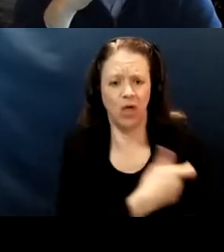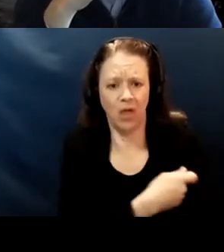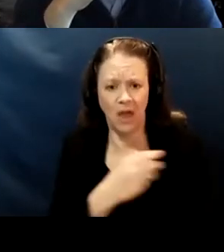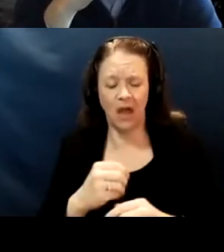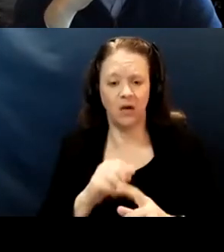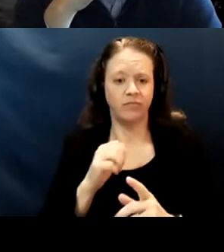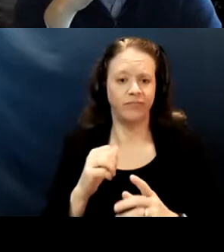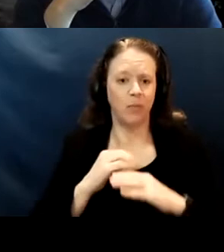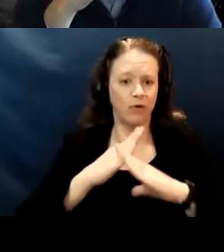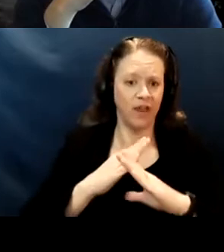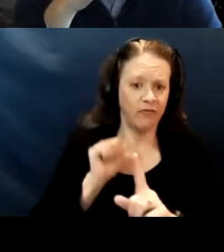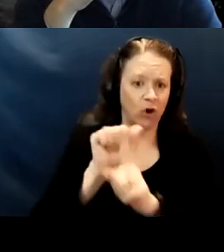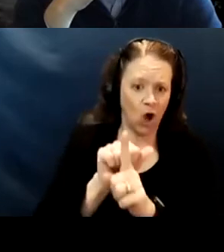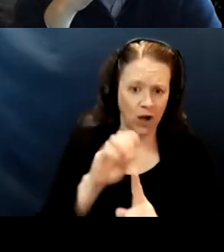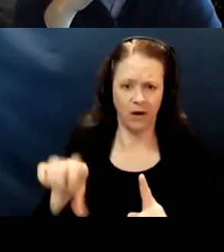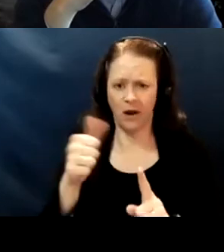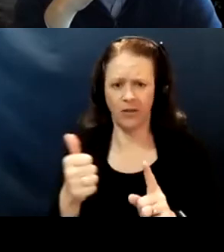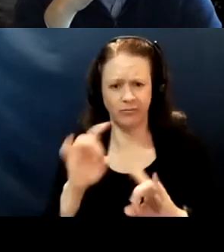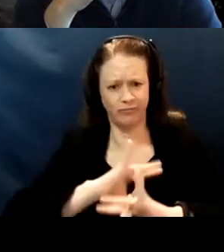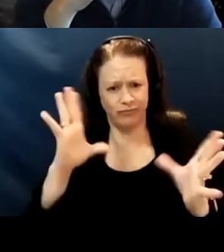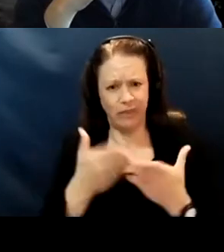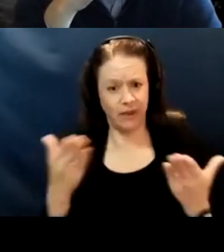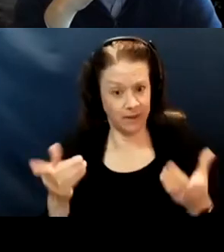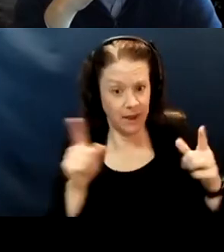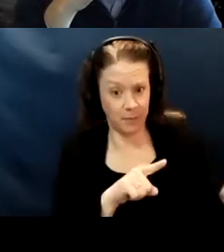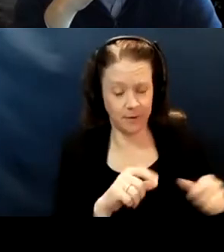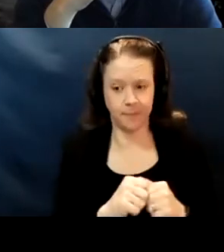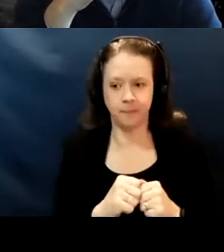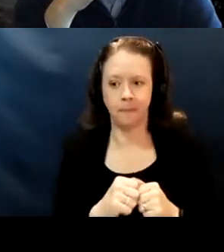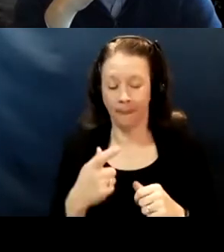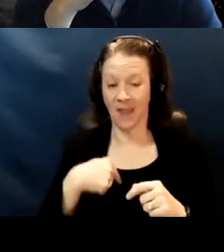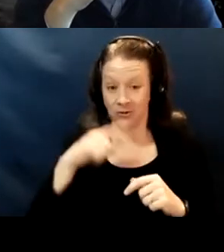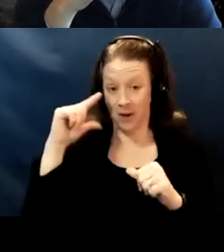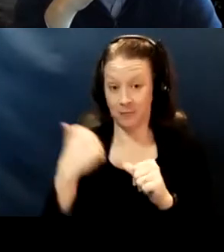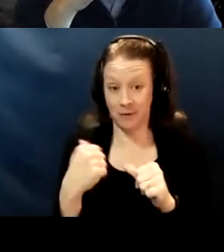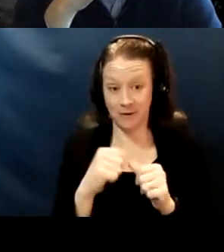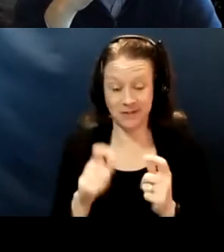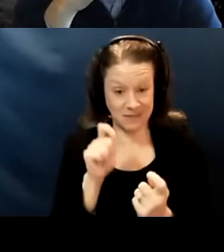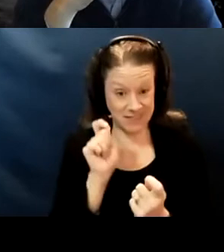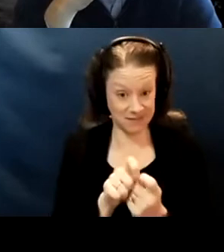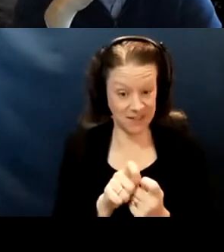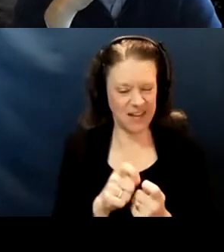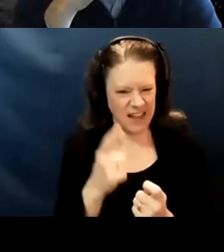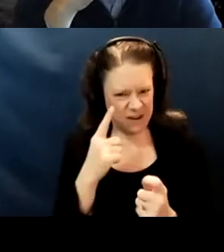and other really awful things that happen. So I remember specifically, I think it was after that CVAC meeting,